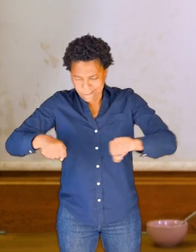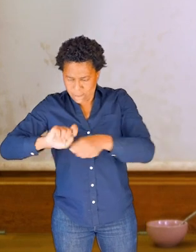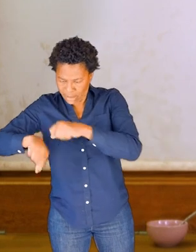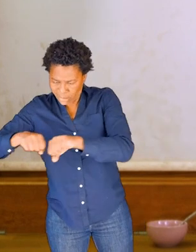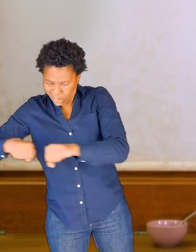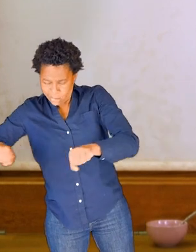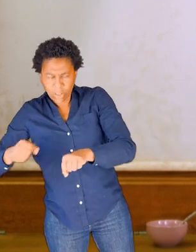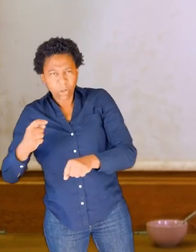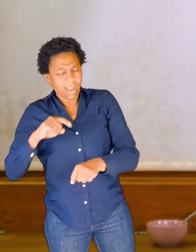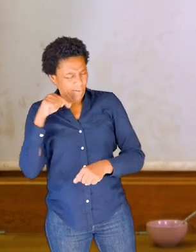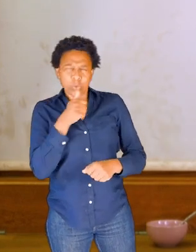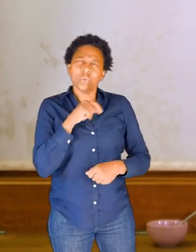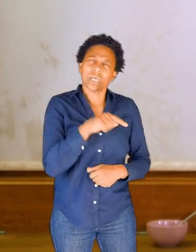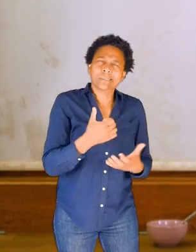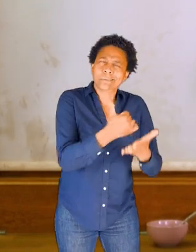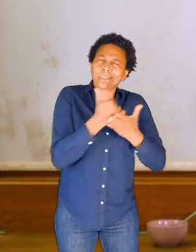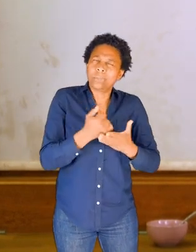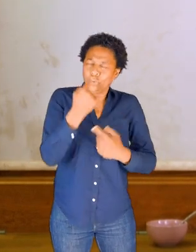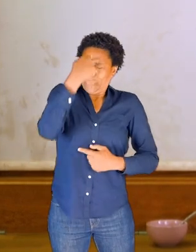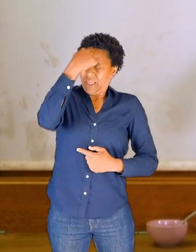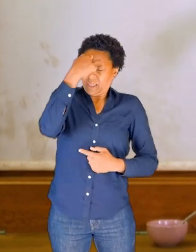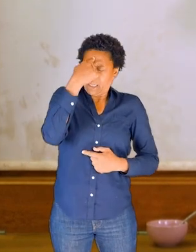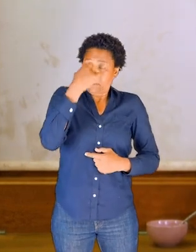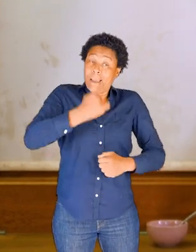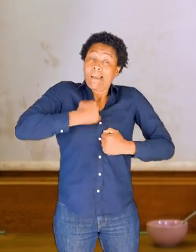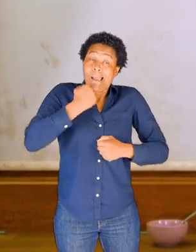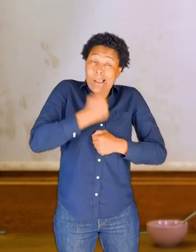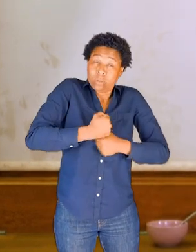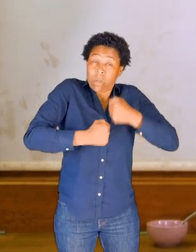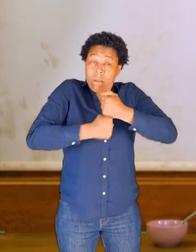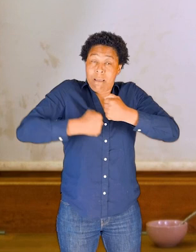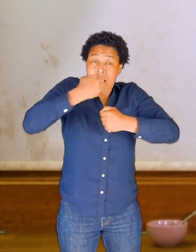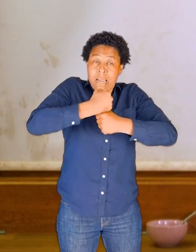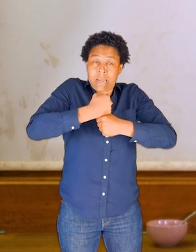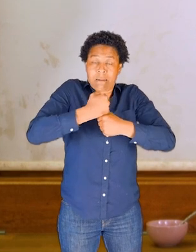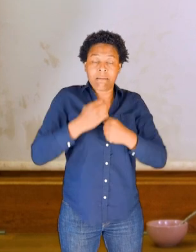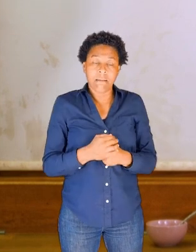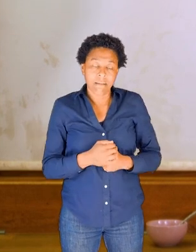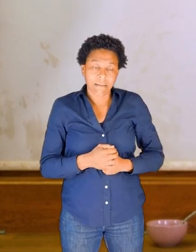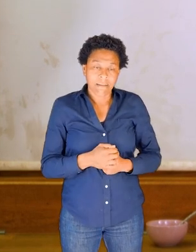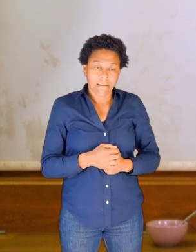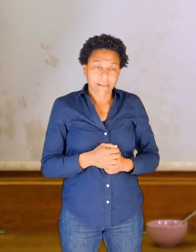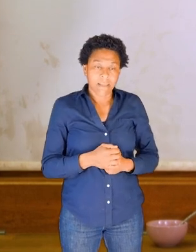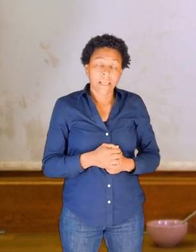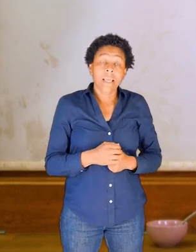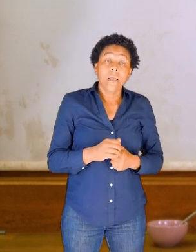the thickness of our spine. Also if you had a bit more space between your knots, perhaps also